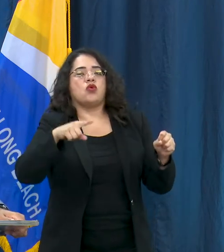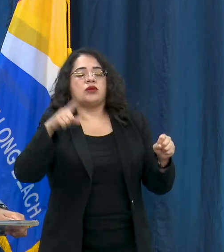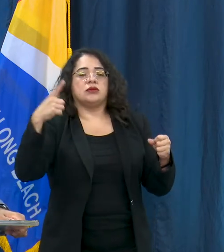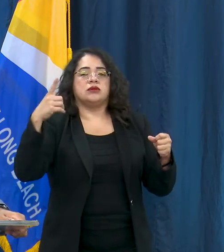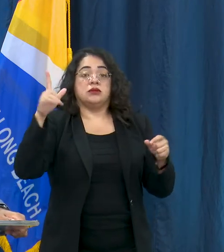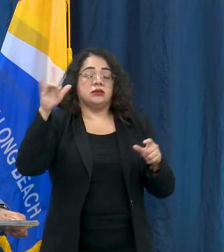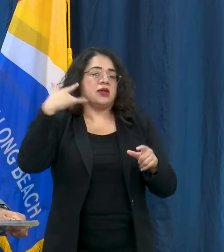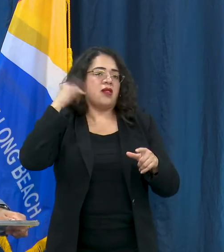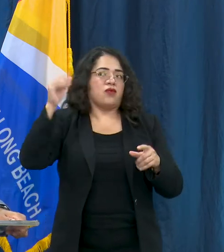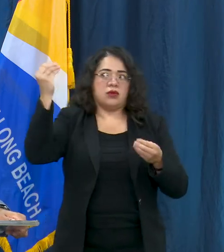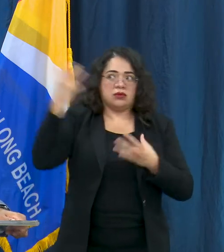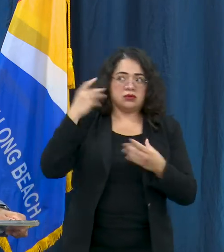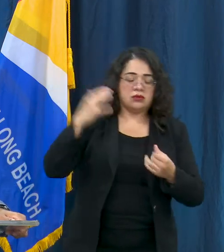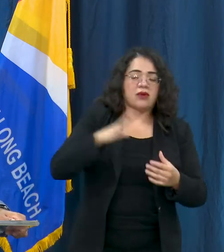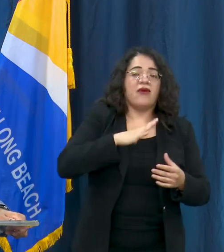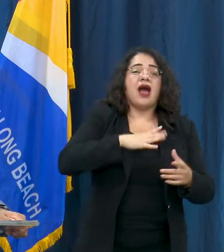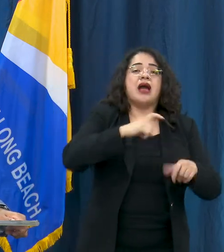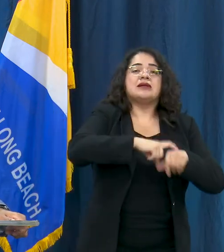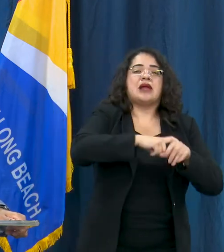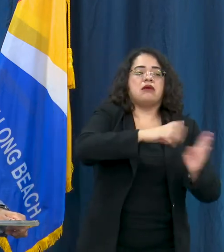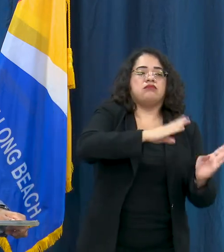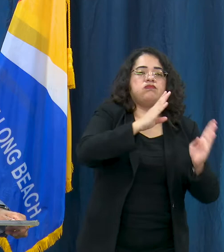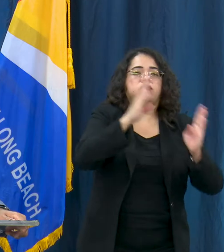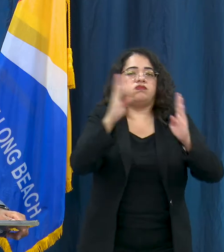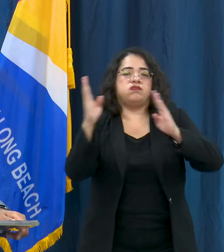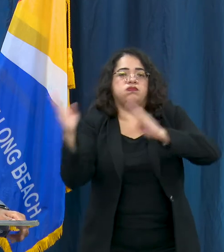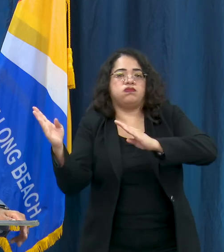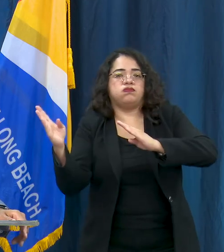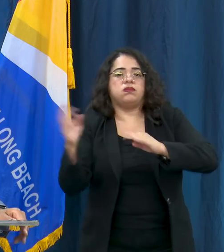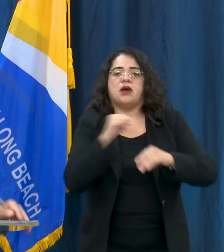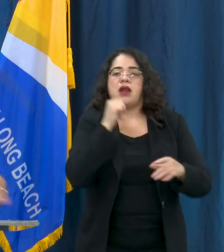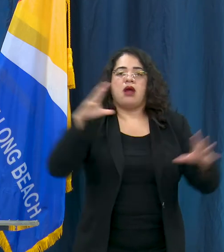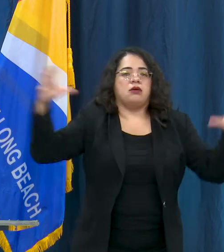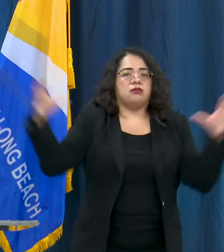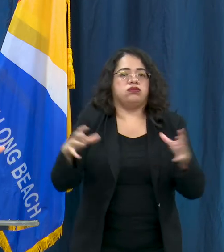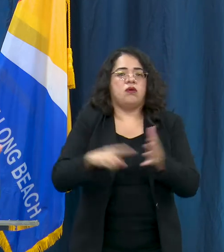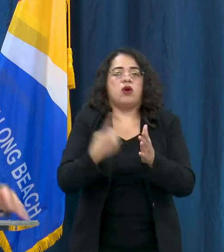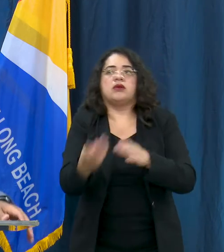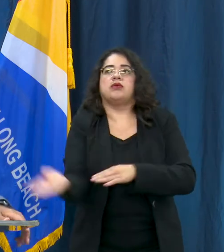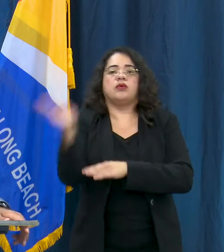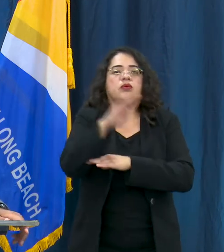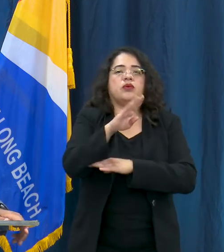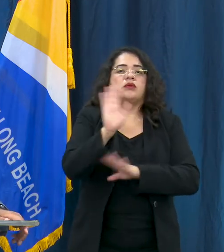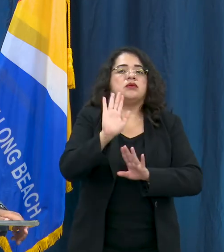Staggered times will be required and there will also be two sessions a day that will run from